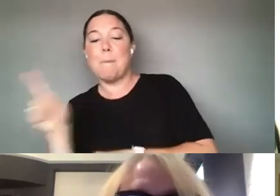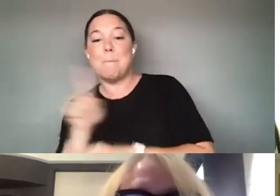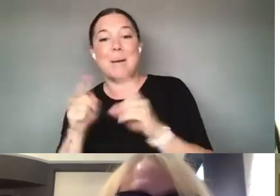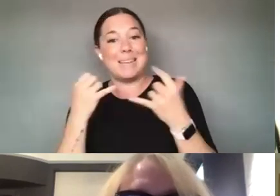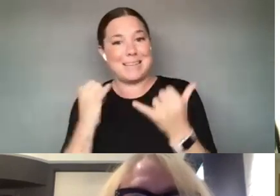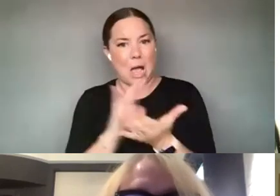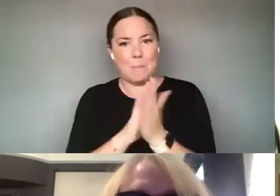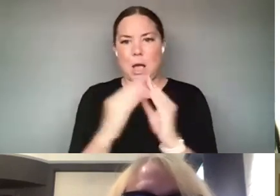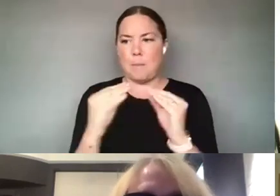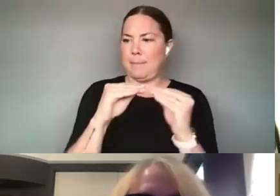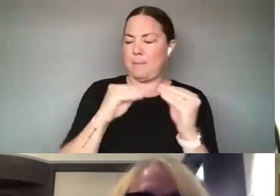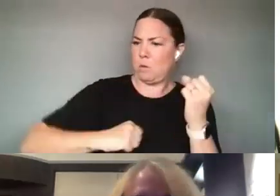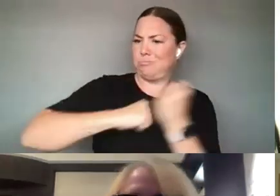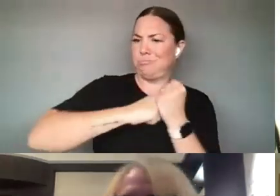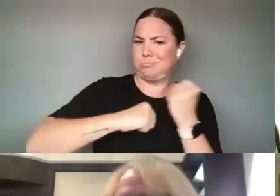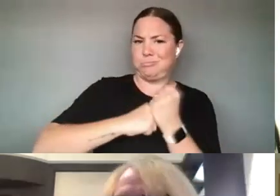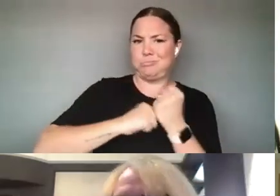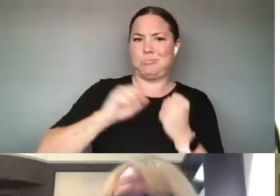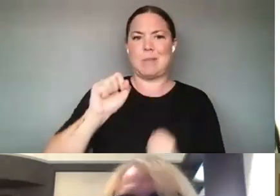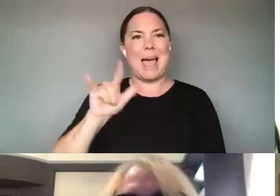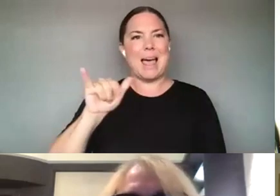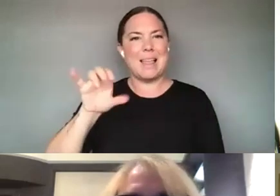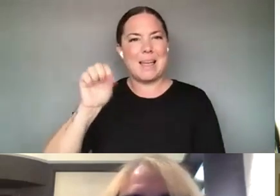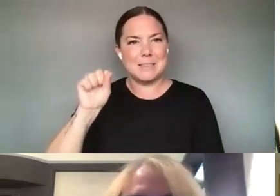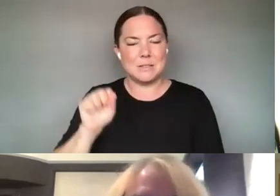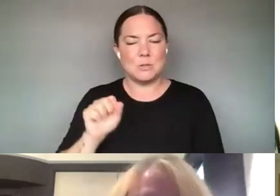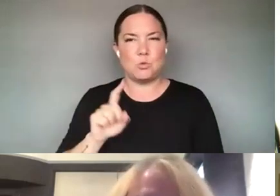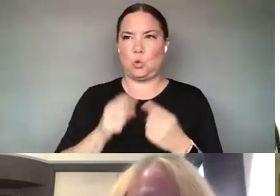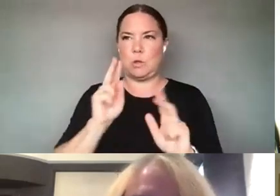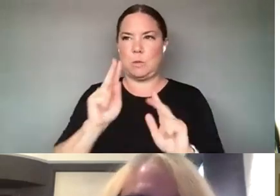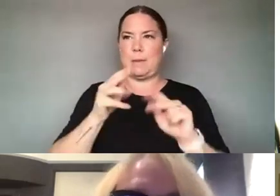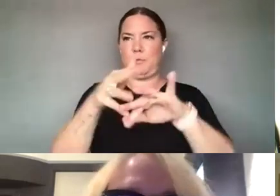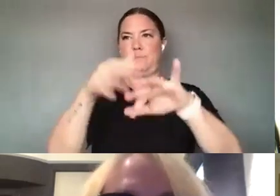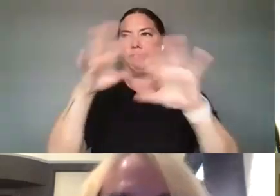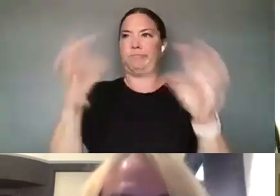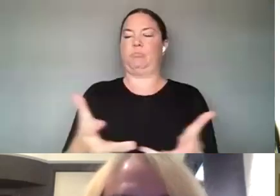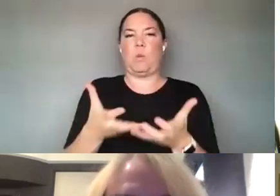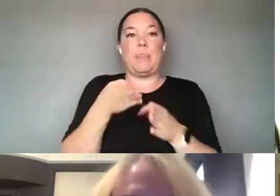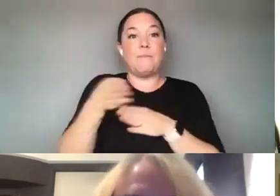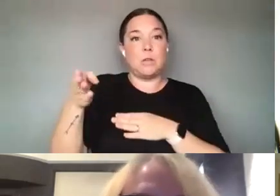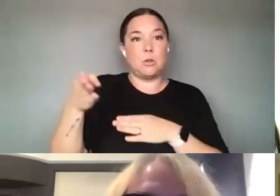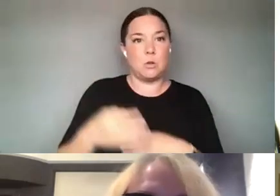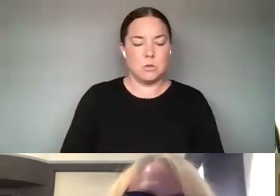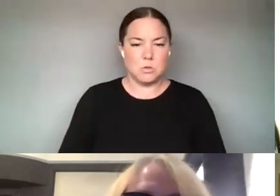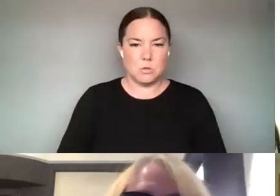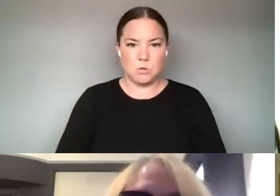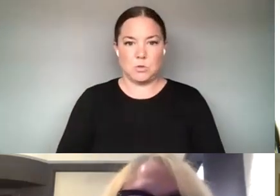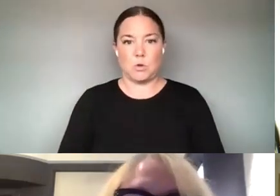THE FIELD. AND SO, YOU KNOW, I THINK THERE IS GREAT OPPORTUNITY TO EVOLVE APPLICATIONS AND TO